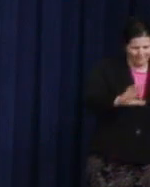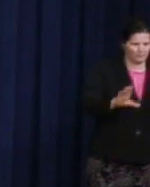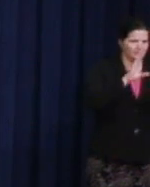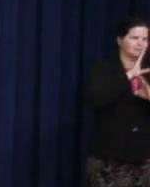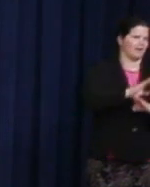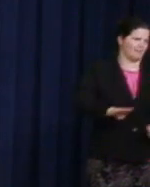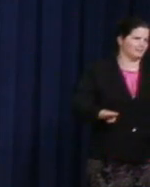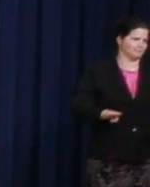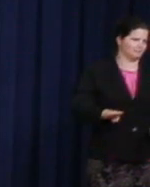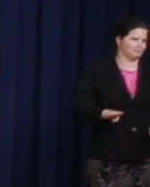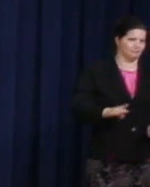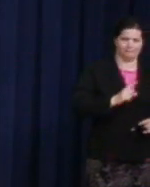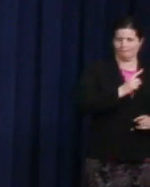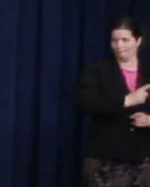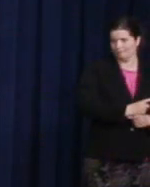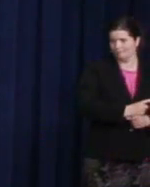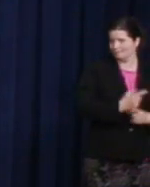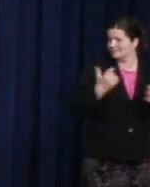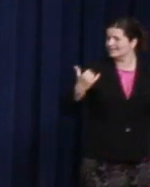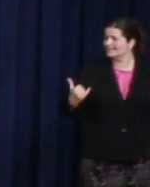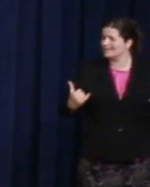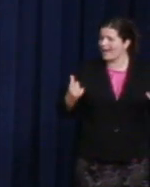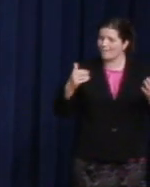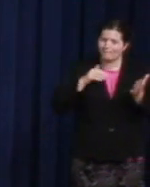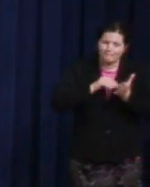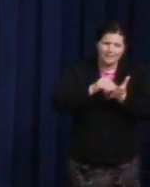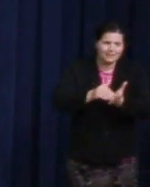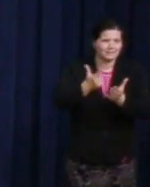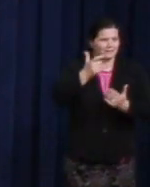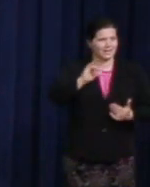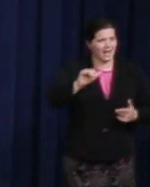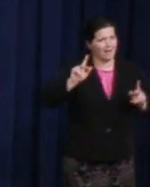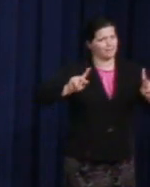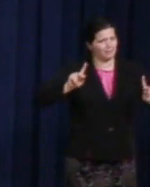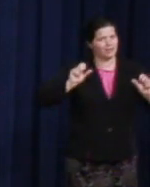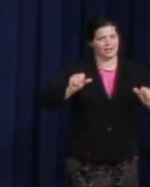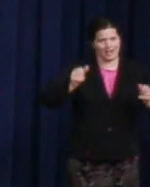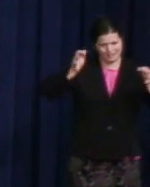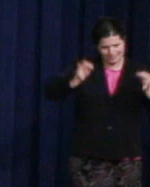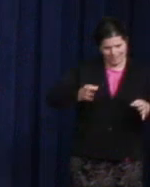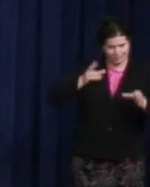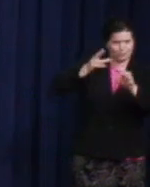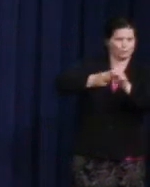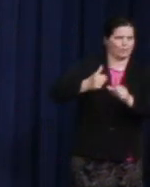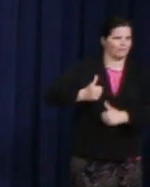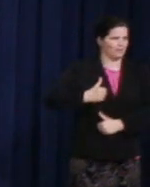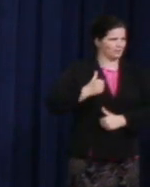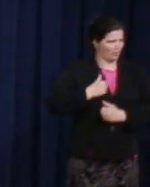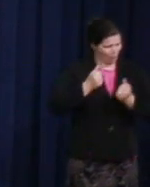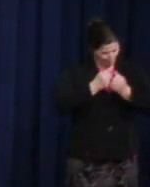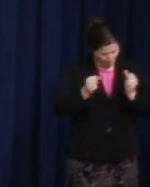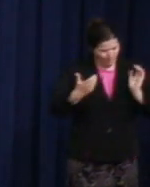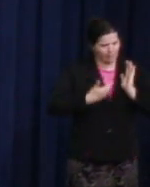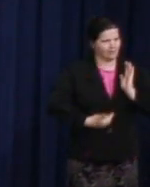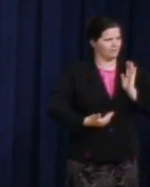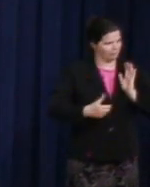who can now choose to serve their country openly and proudly, hope and change has real meaning. For the millions of gay people in this country